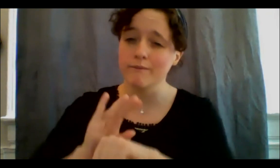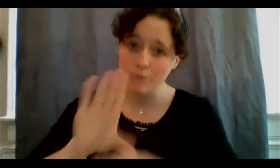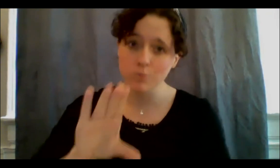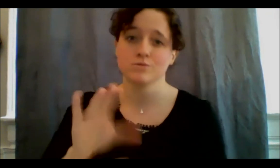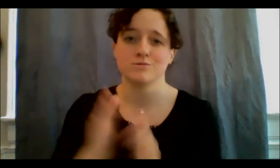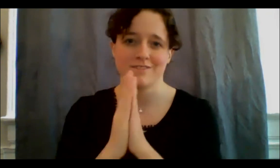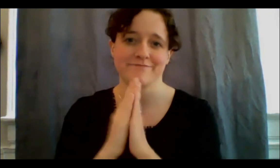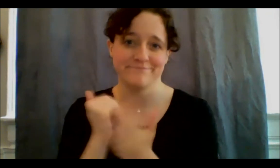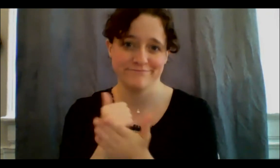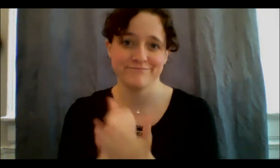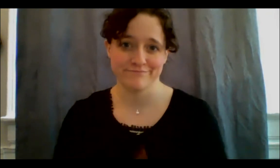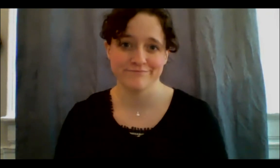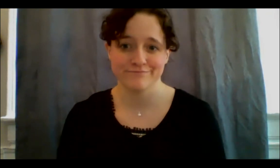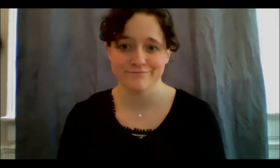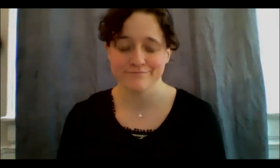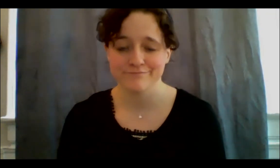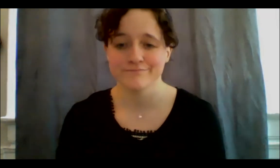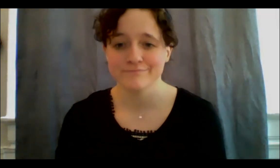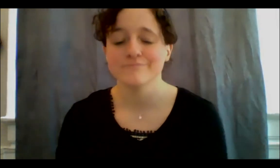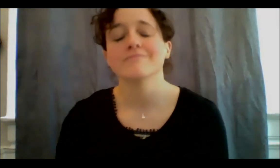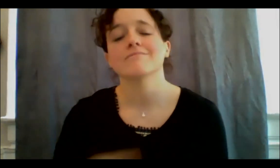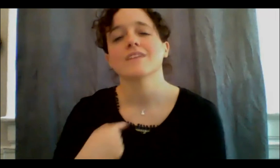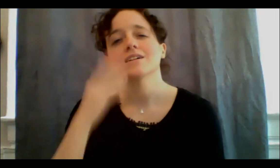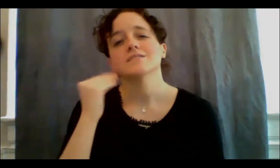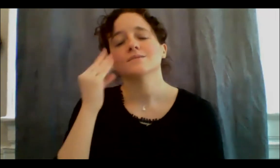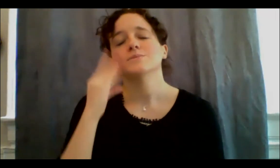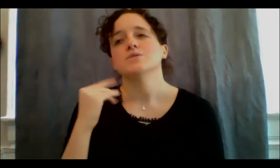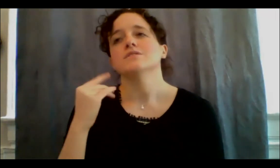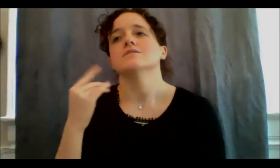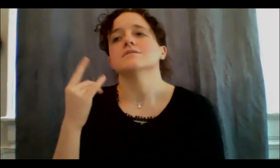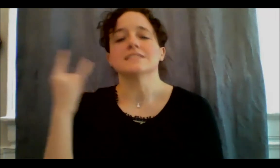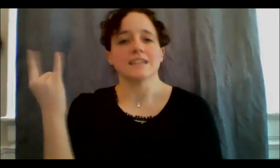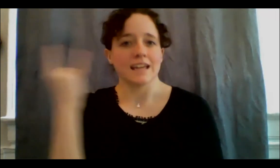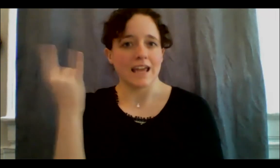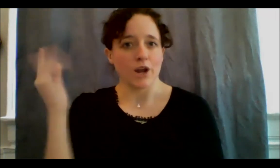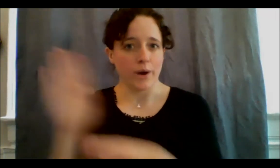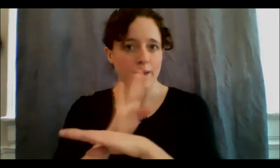of NishDish while running a catering business and a restaurant which was